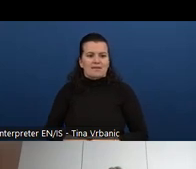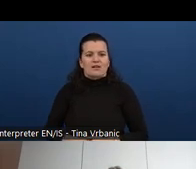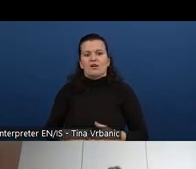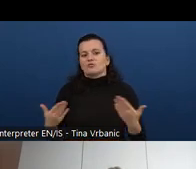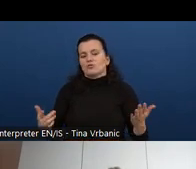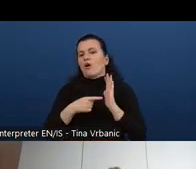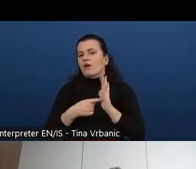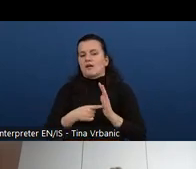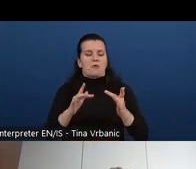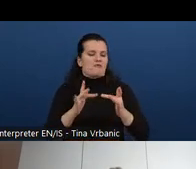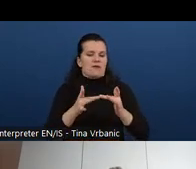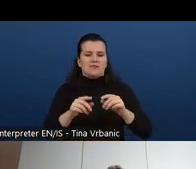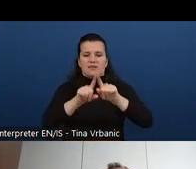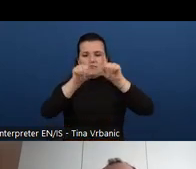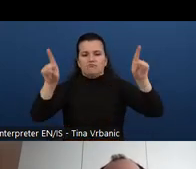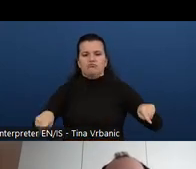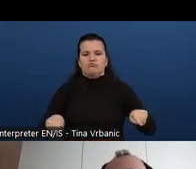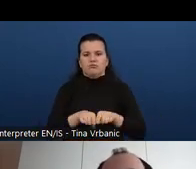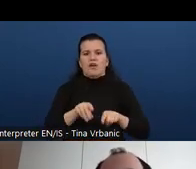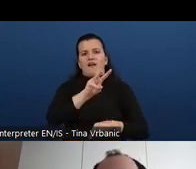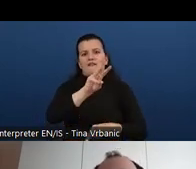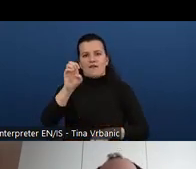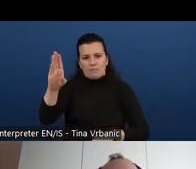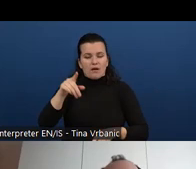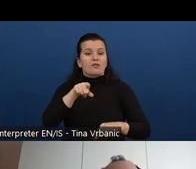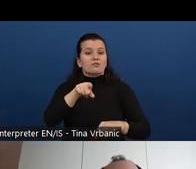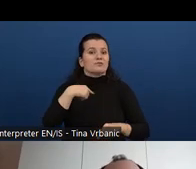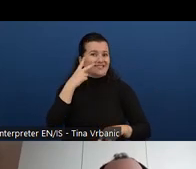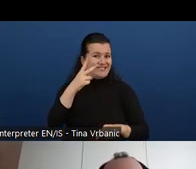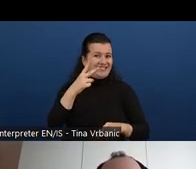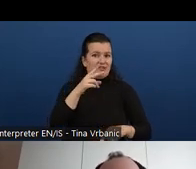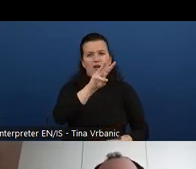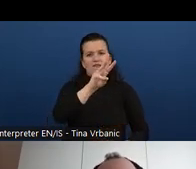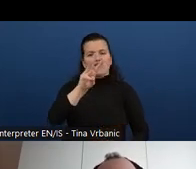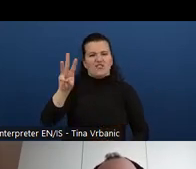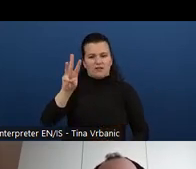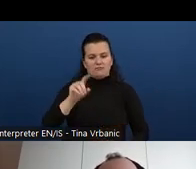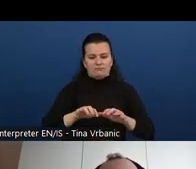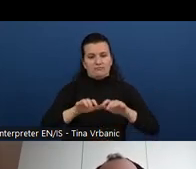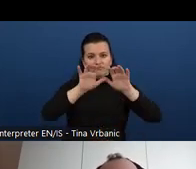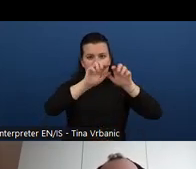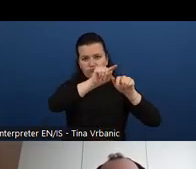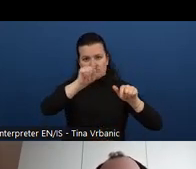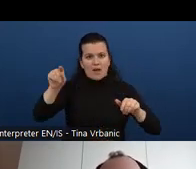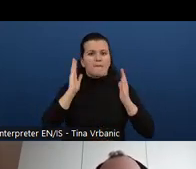In this case you need a part on the use the browser. And you need part as well on the assistive technology.